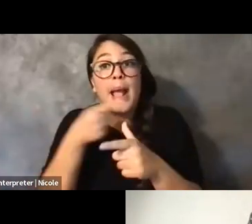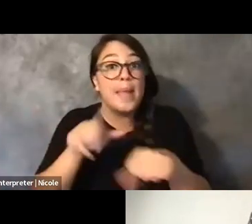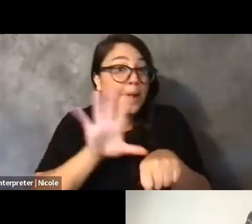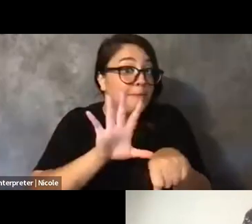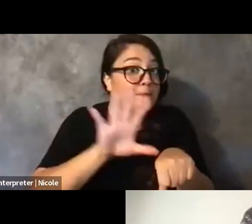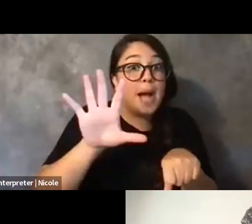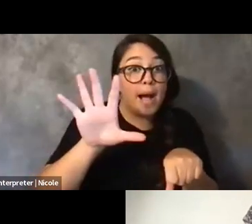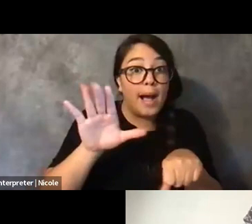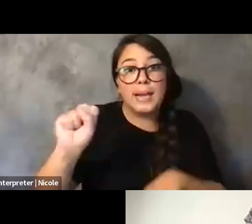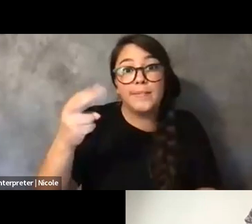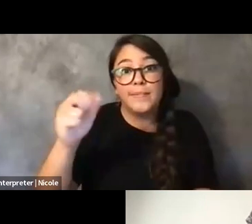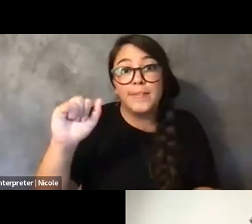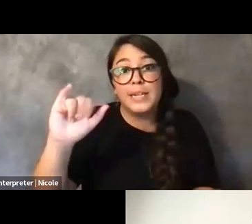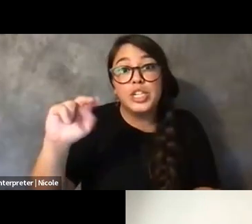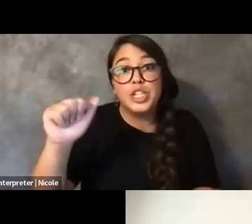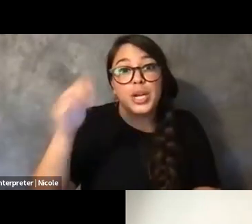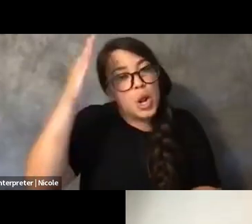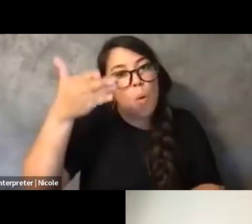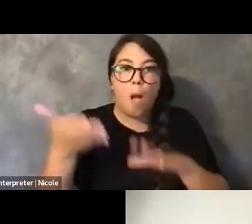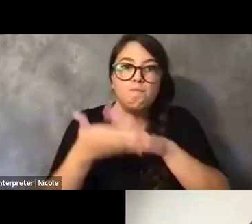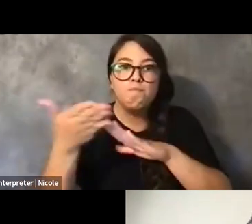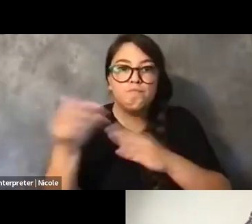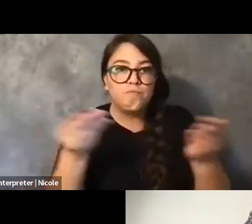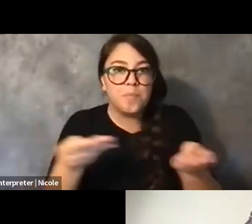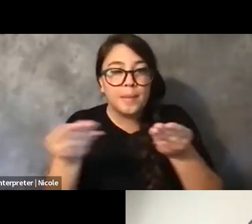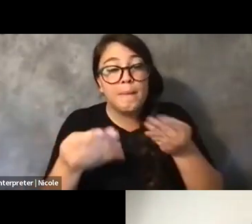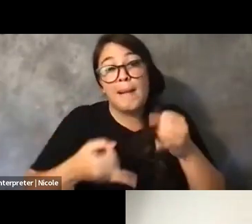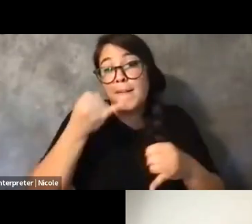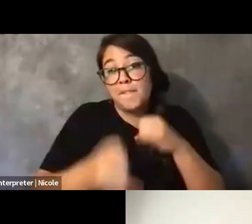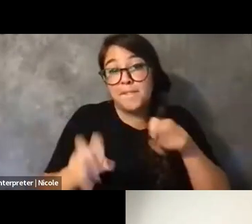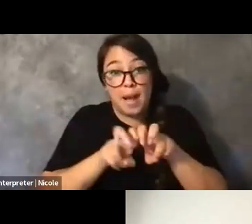on building hybrid fellowship communities with even more fabulous fellows.